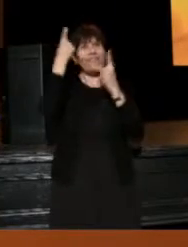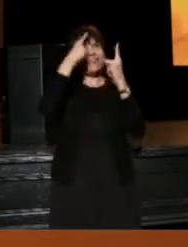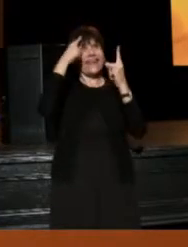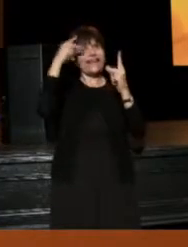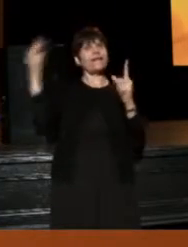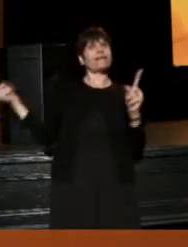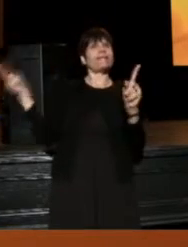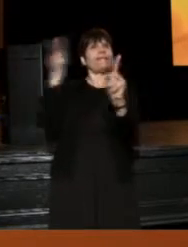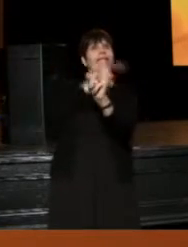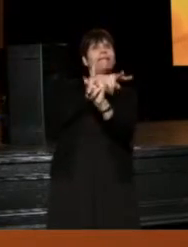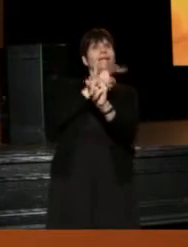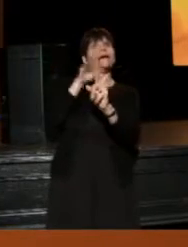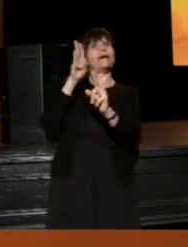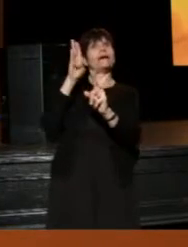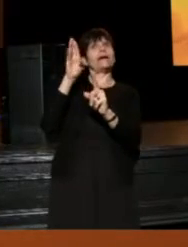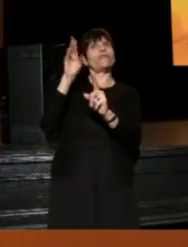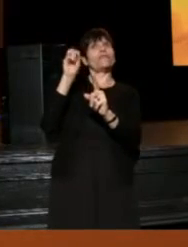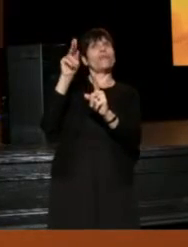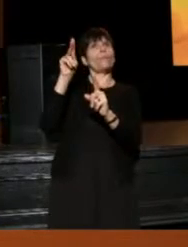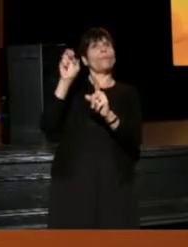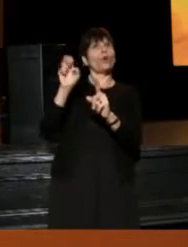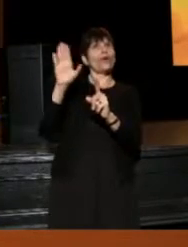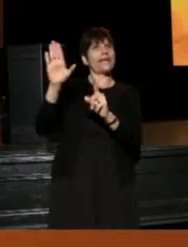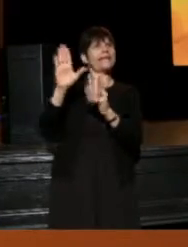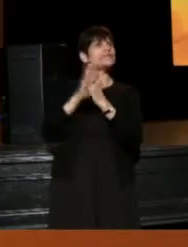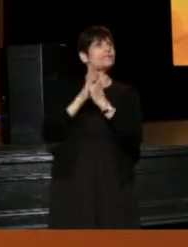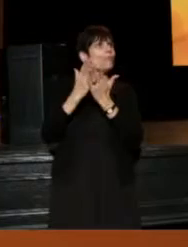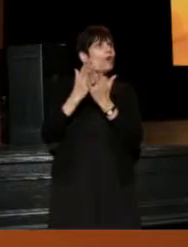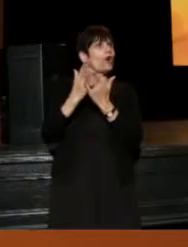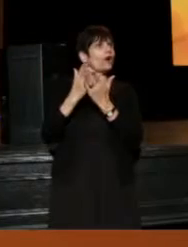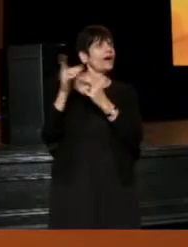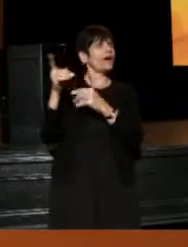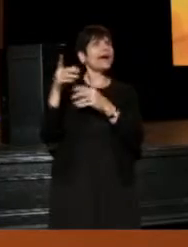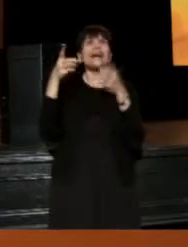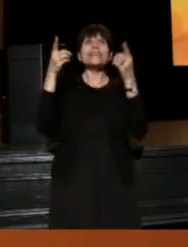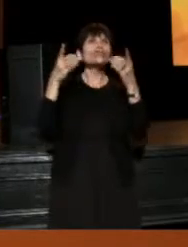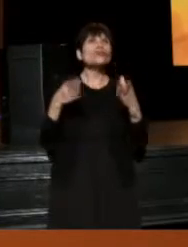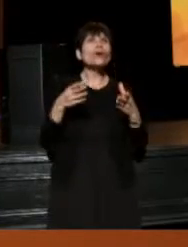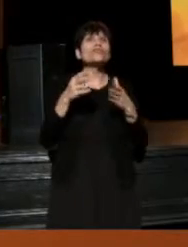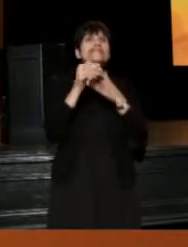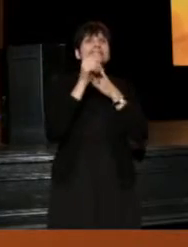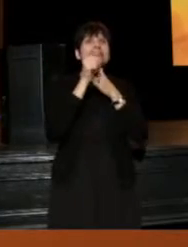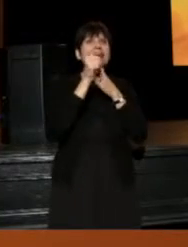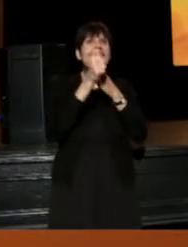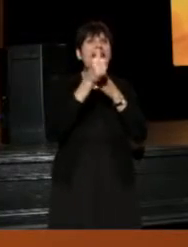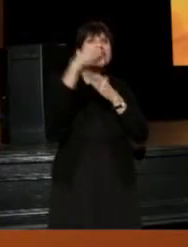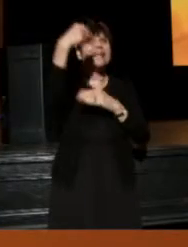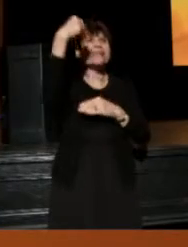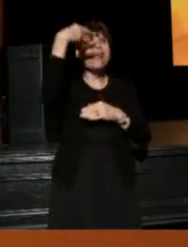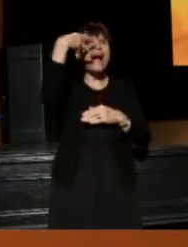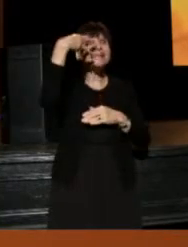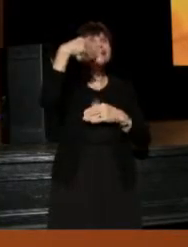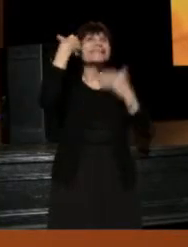from Brook, in his book, in which he says, a director is a guided knight that doesn't not know the way."